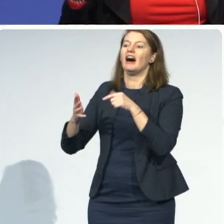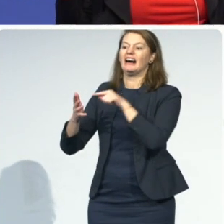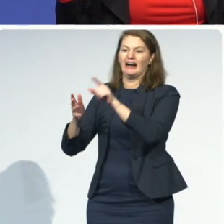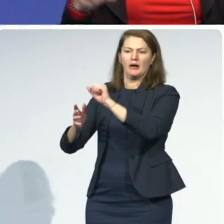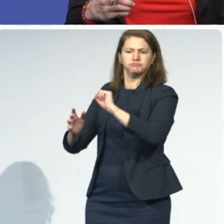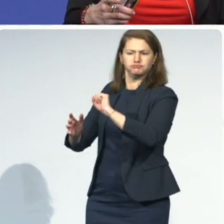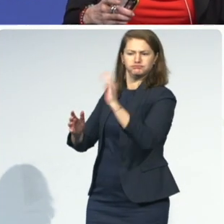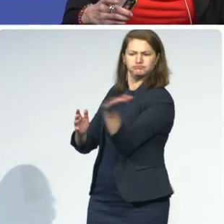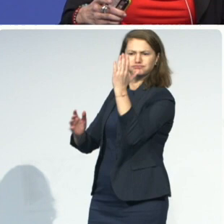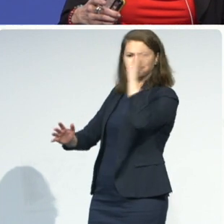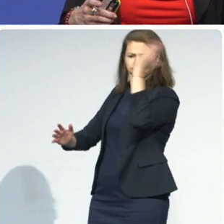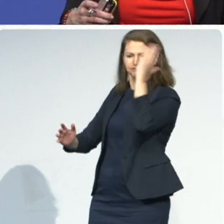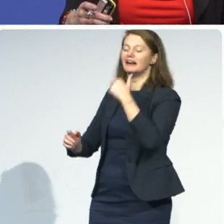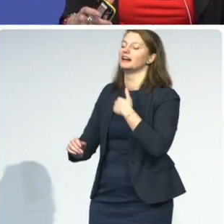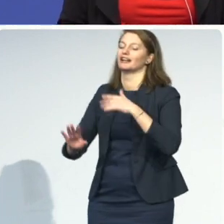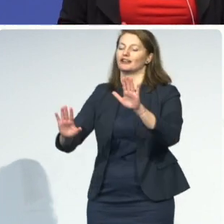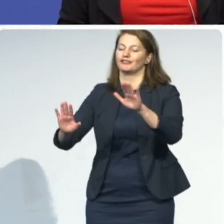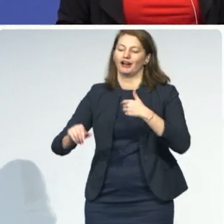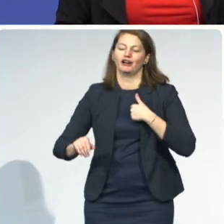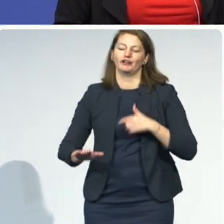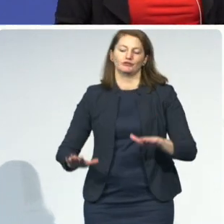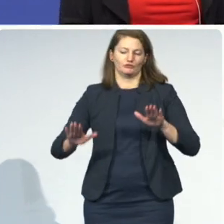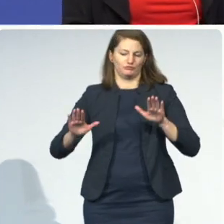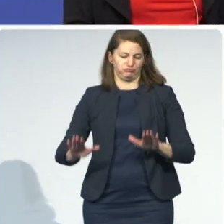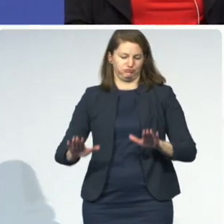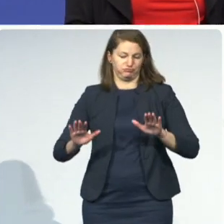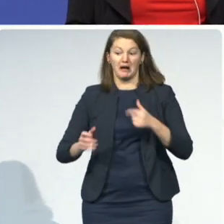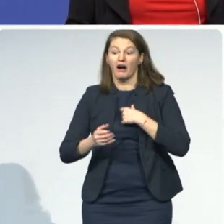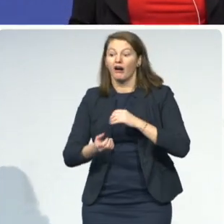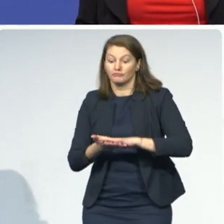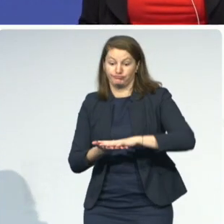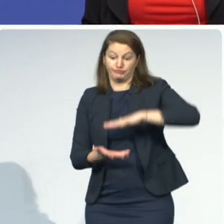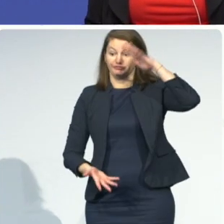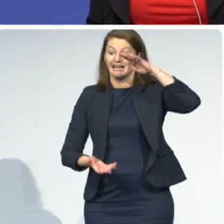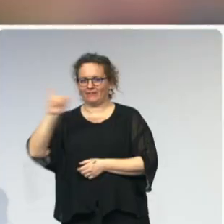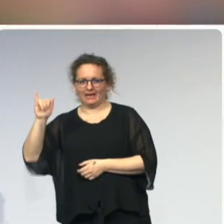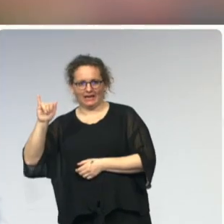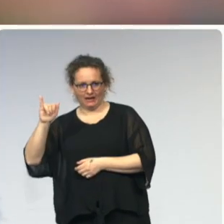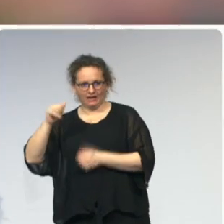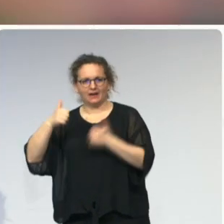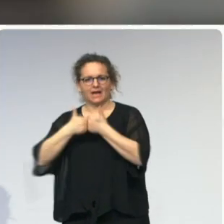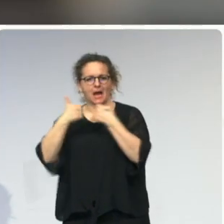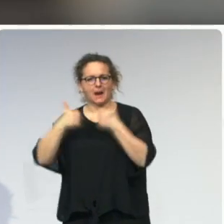from the 2020 Zero Project Awards on Education and ICT to share the best